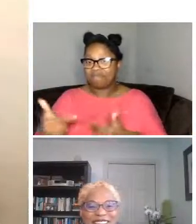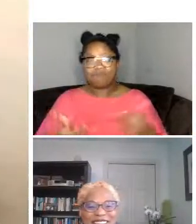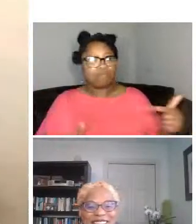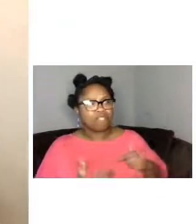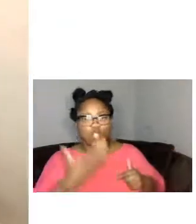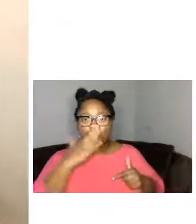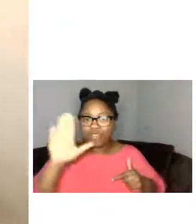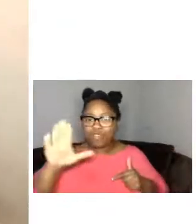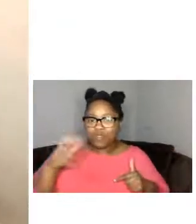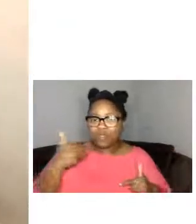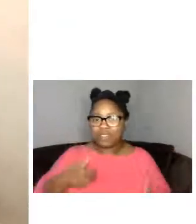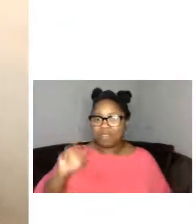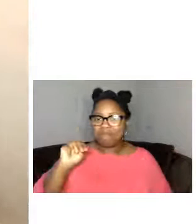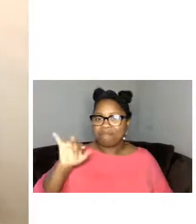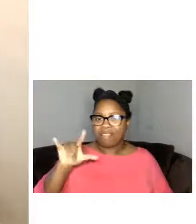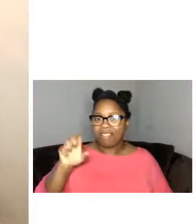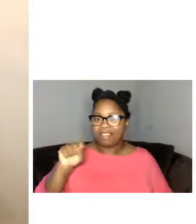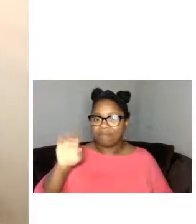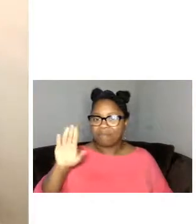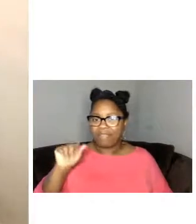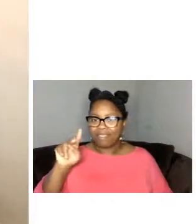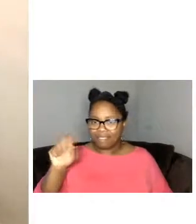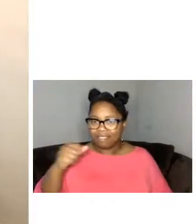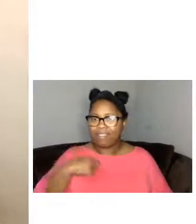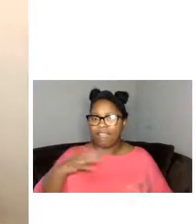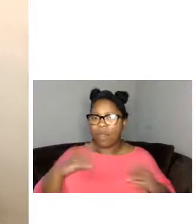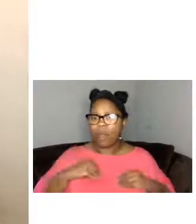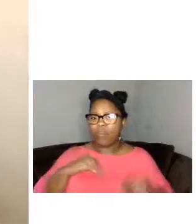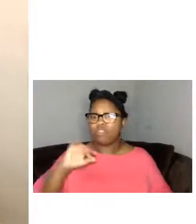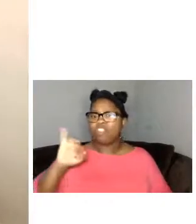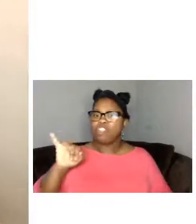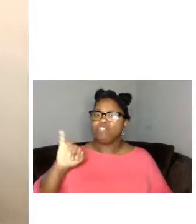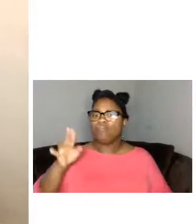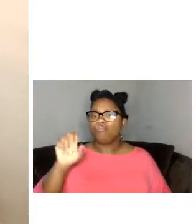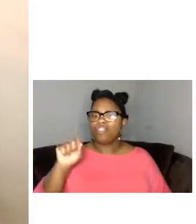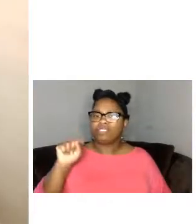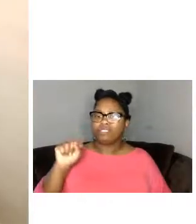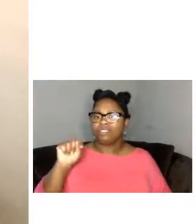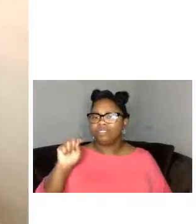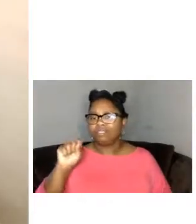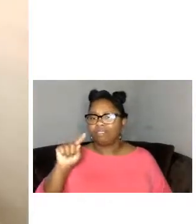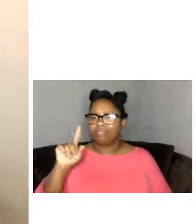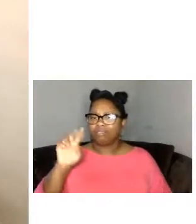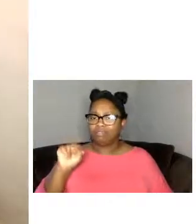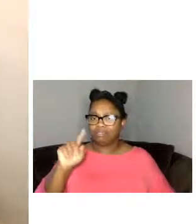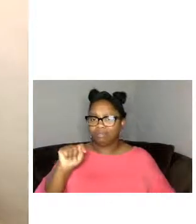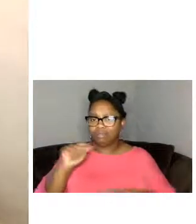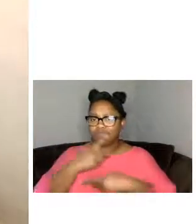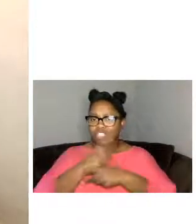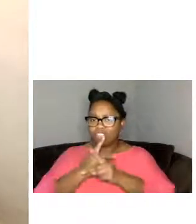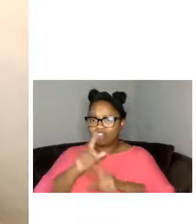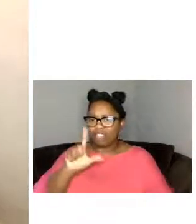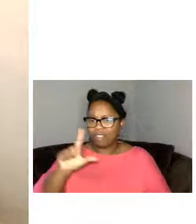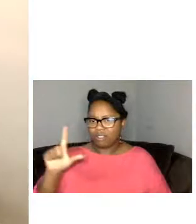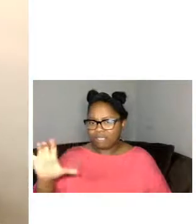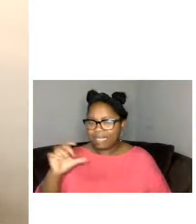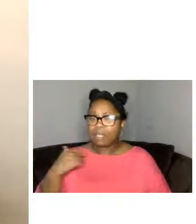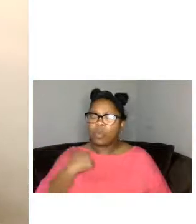and i am the owner of just stump productions llc our company specializes in motivational and faith-based content